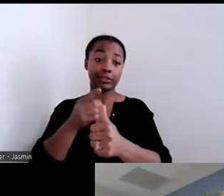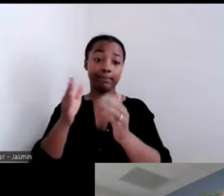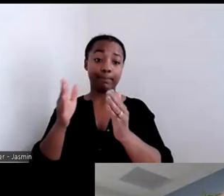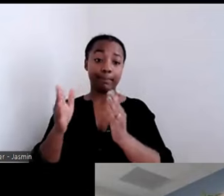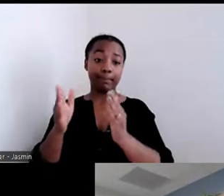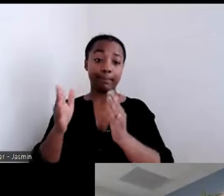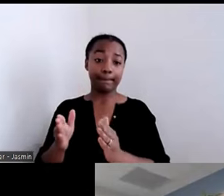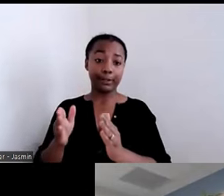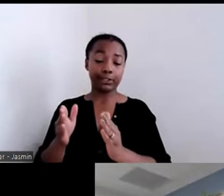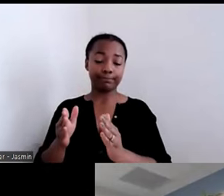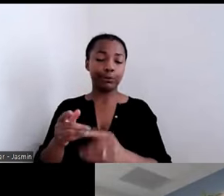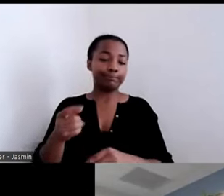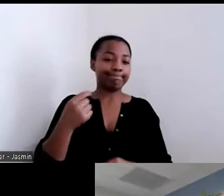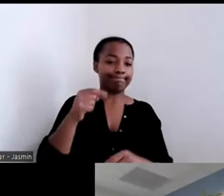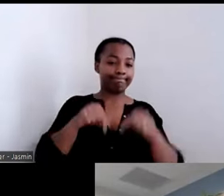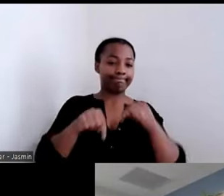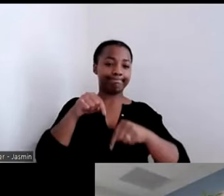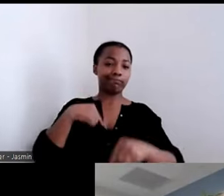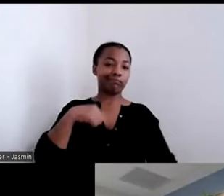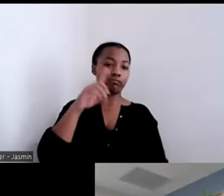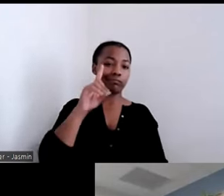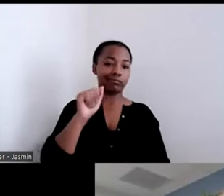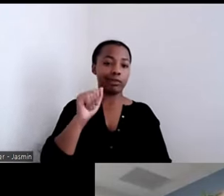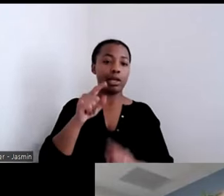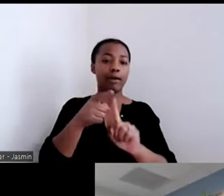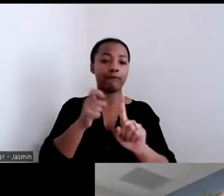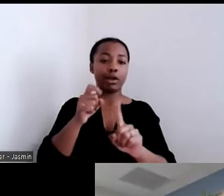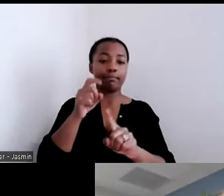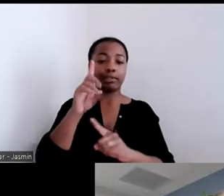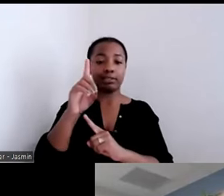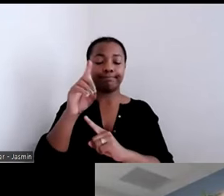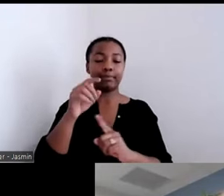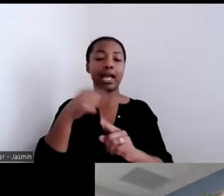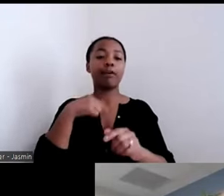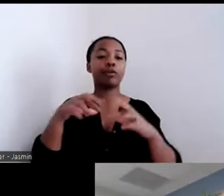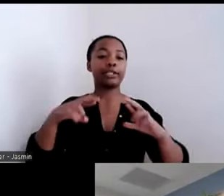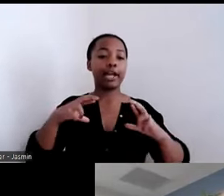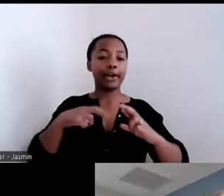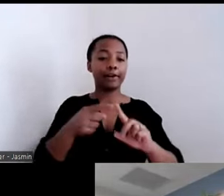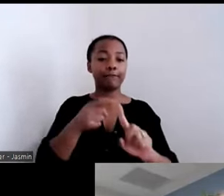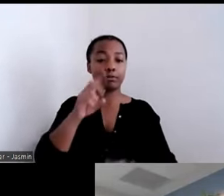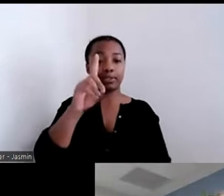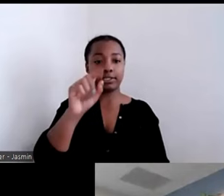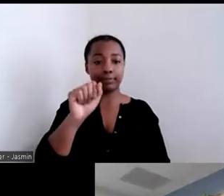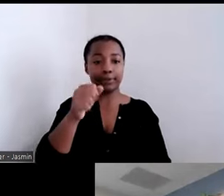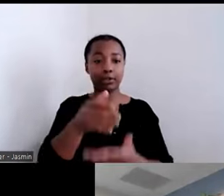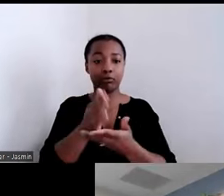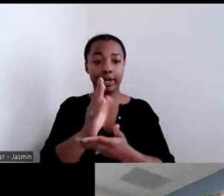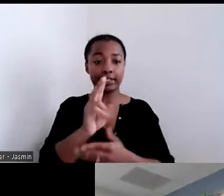Rights North Carolina, which is the P&A in North Carolina, and two months later I